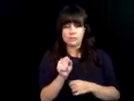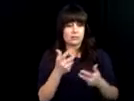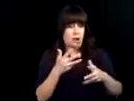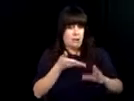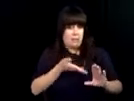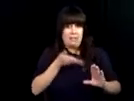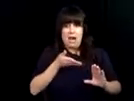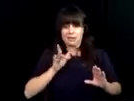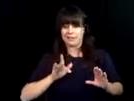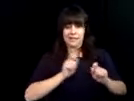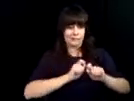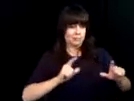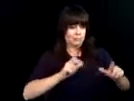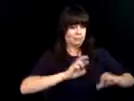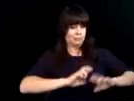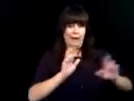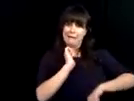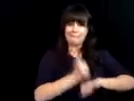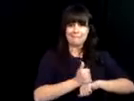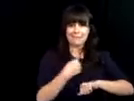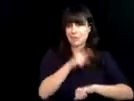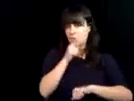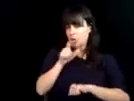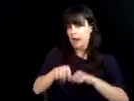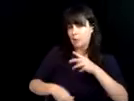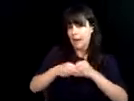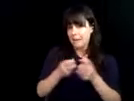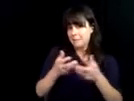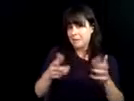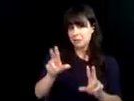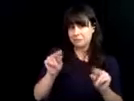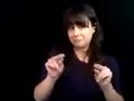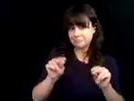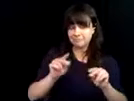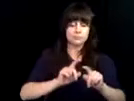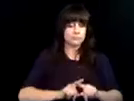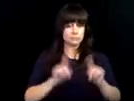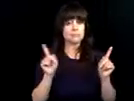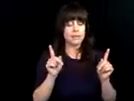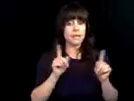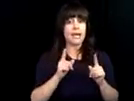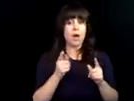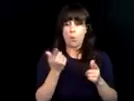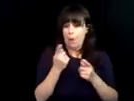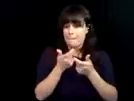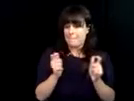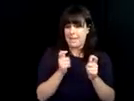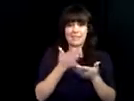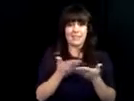to do is turn on the accessibility features built in and they are good to go. We don't have to do -- add a lot to